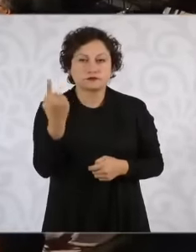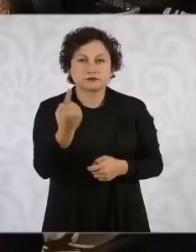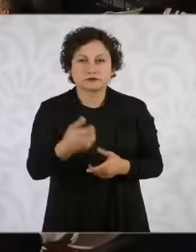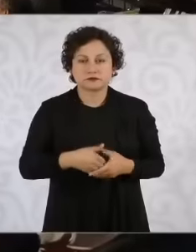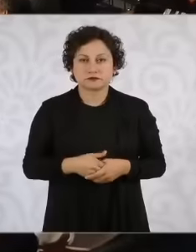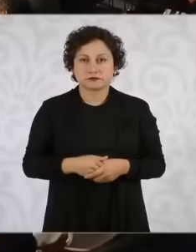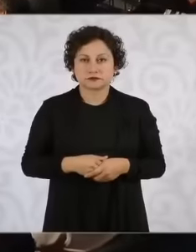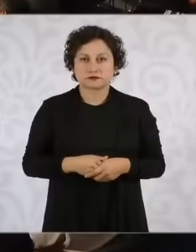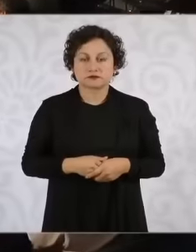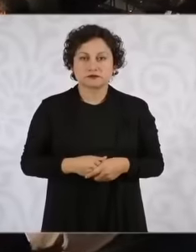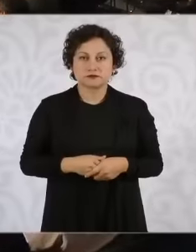yesterday we received